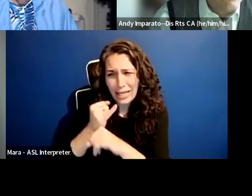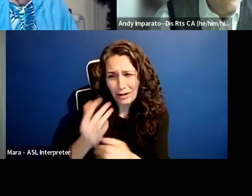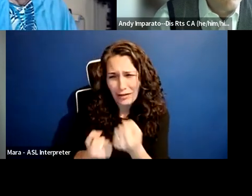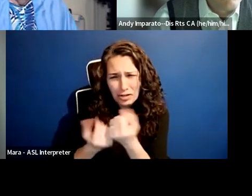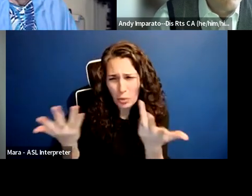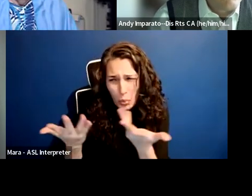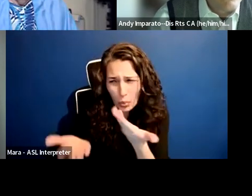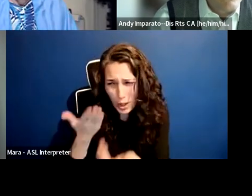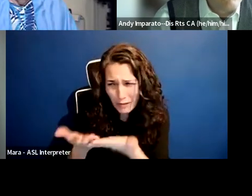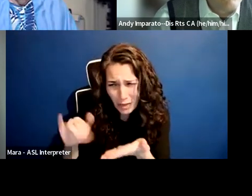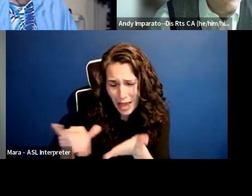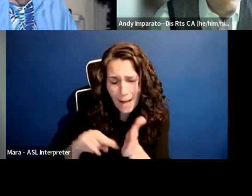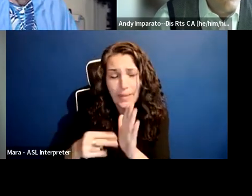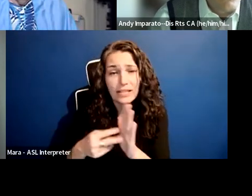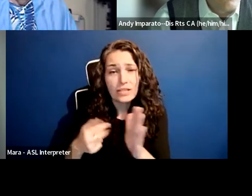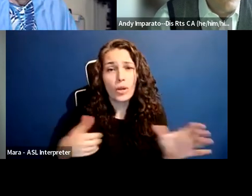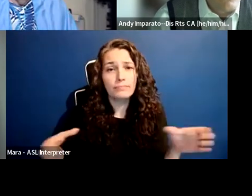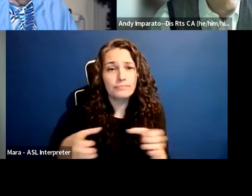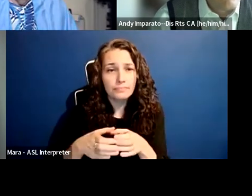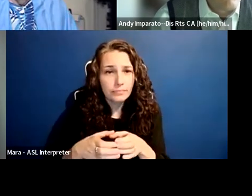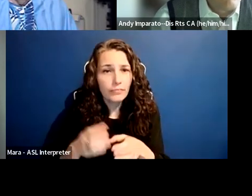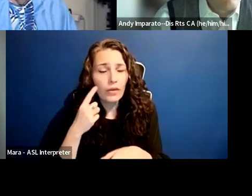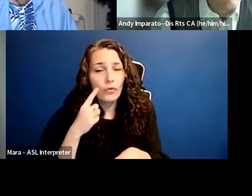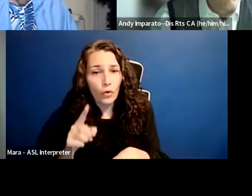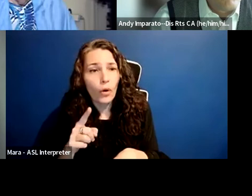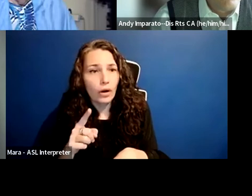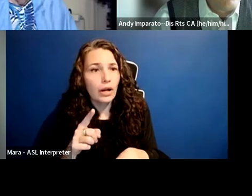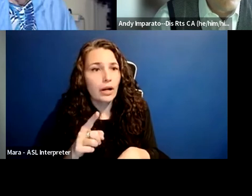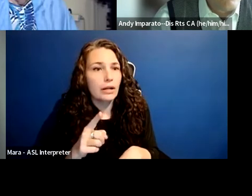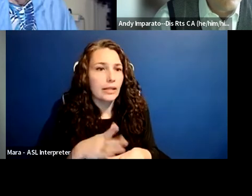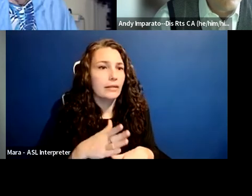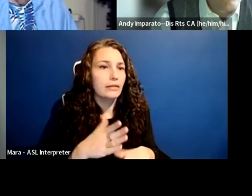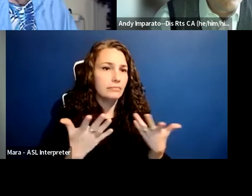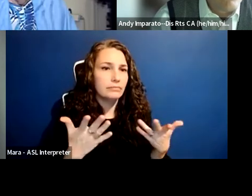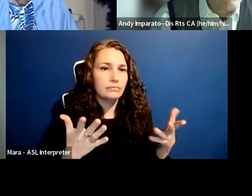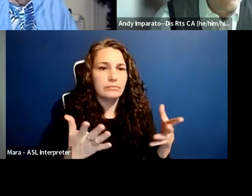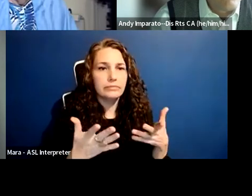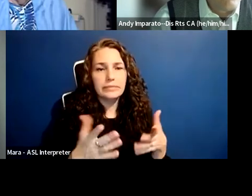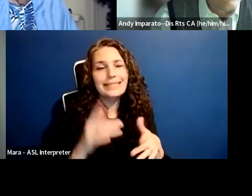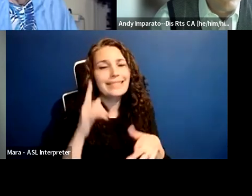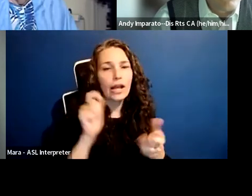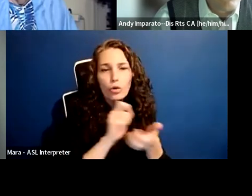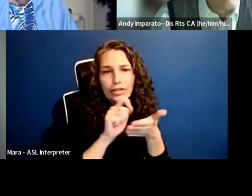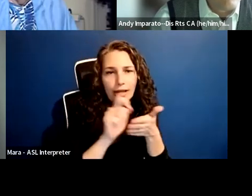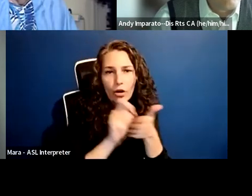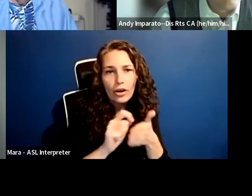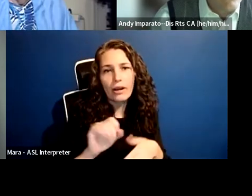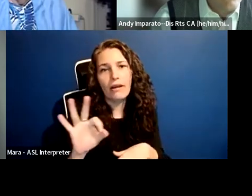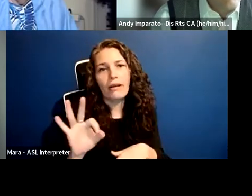Health and Human Services for California, Dr. Mark Ghaly. There were a group of us, Claudia Center from the Disability Rights Education and Defense Fund,